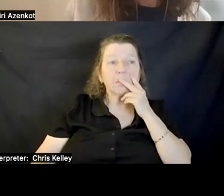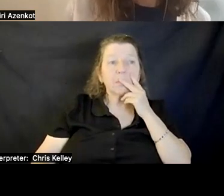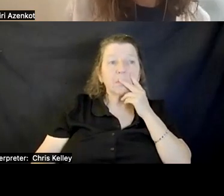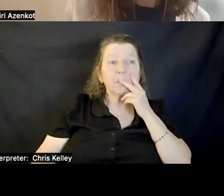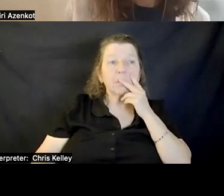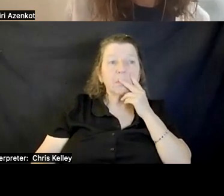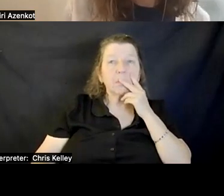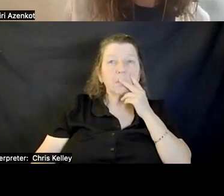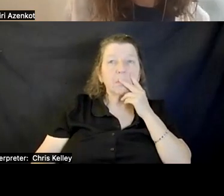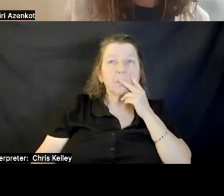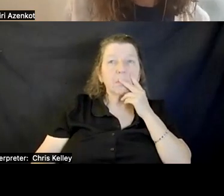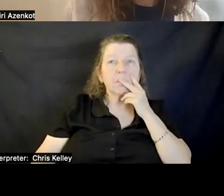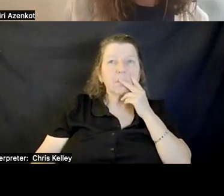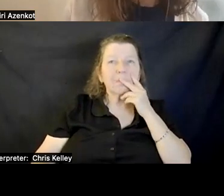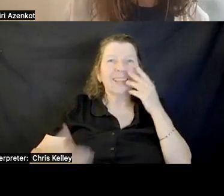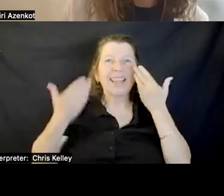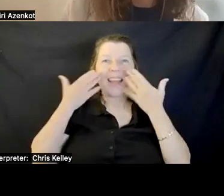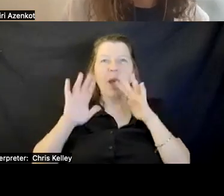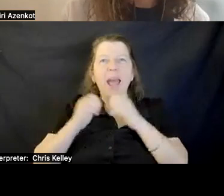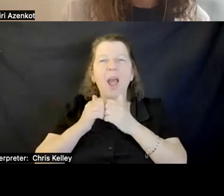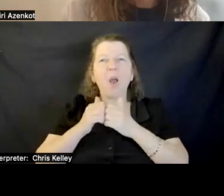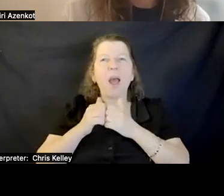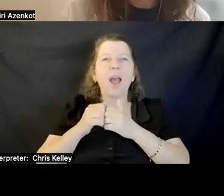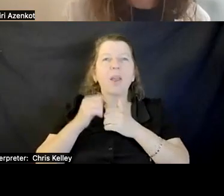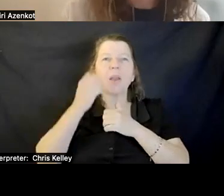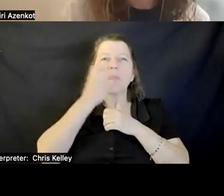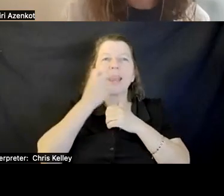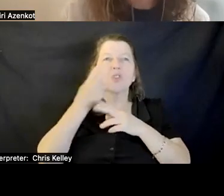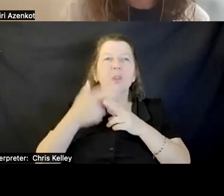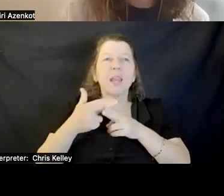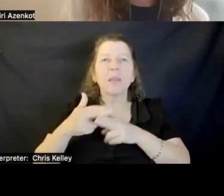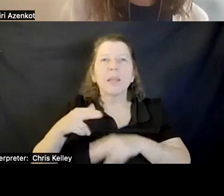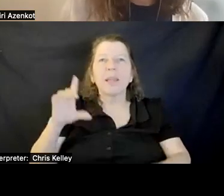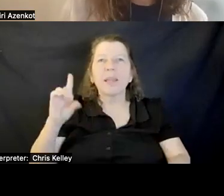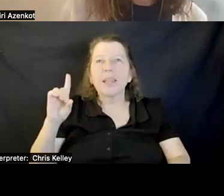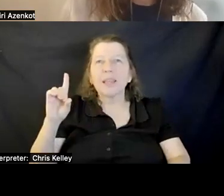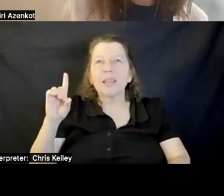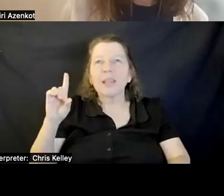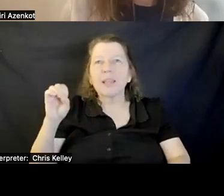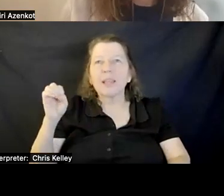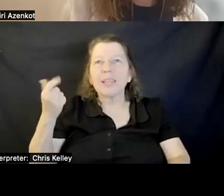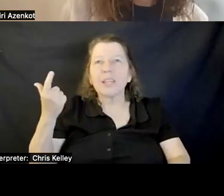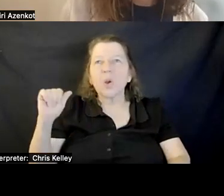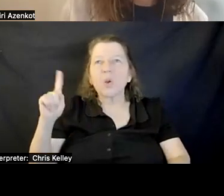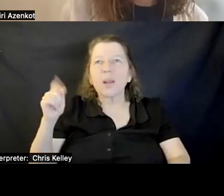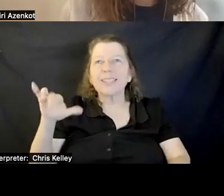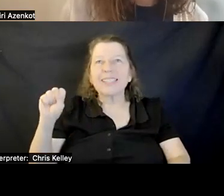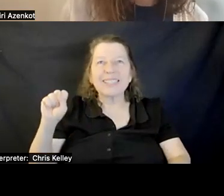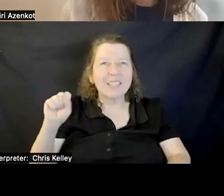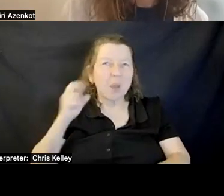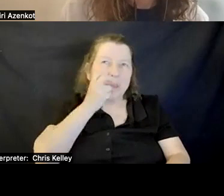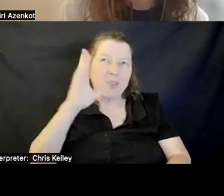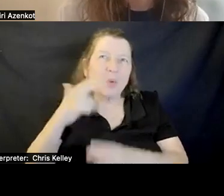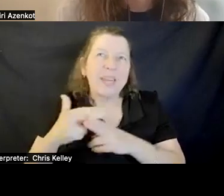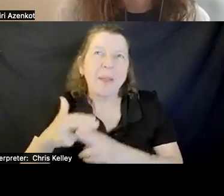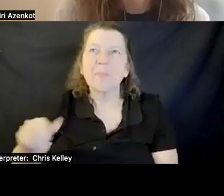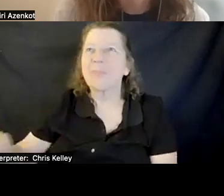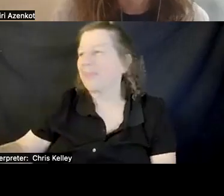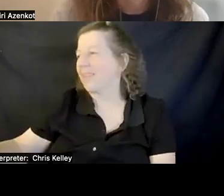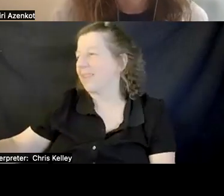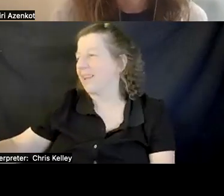I don't know how you pronounce your name. Deogratias.